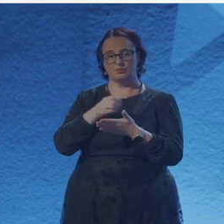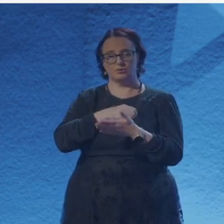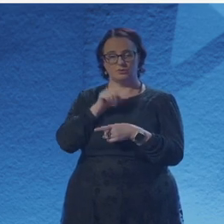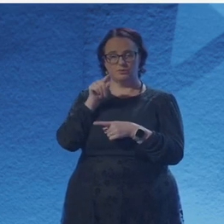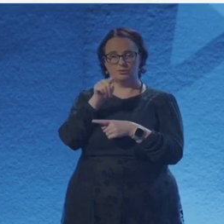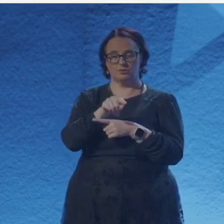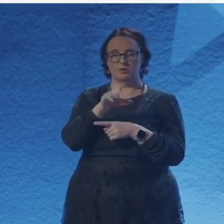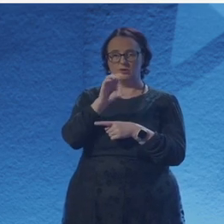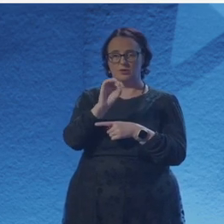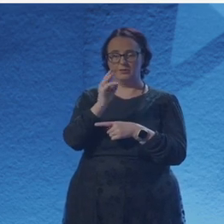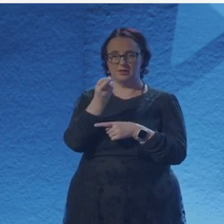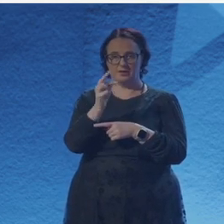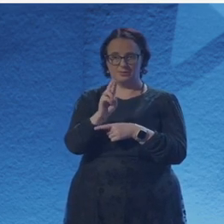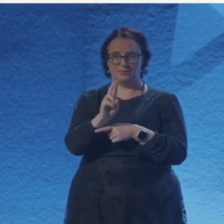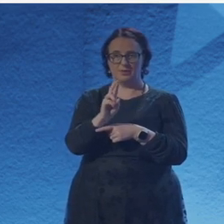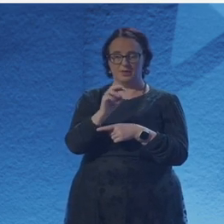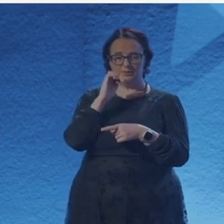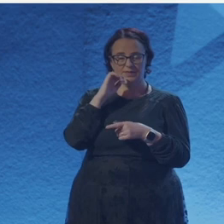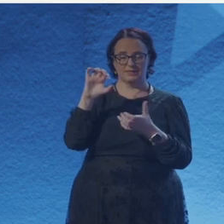Dirac, who was his friend, wrote to him and said,